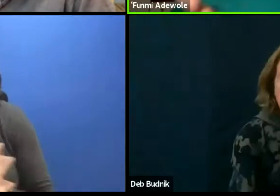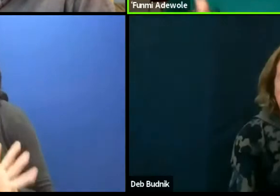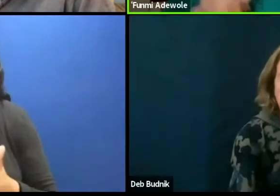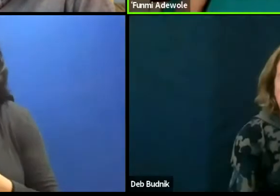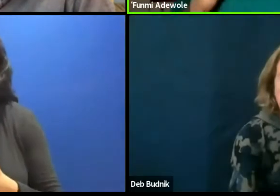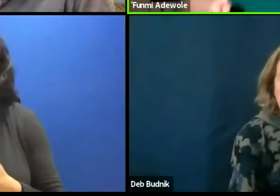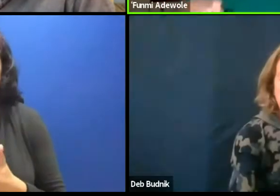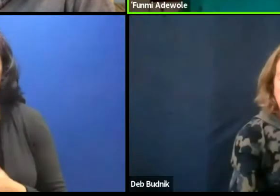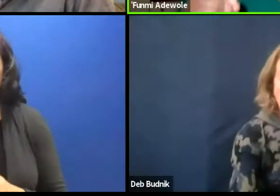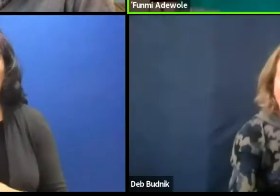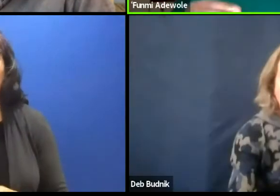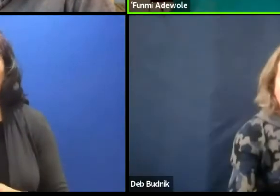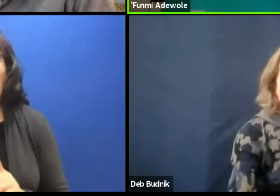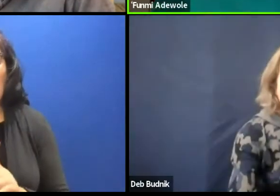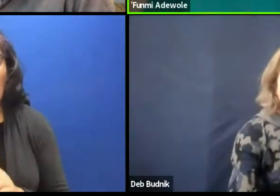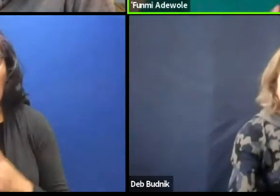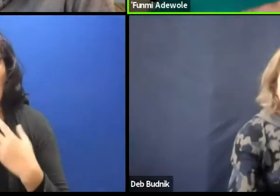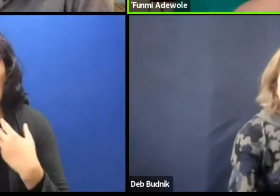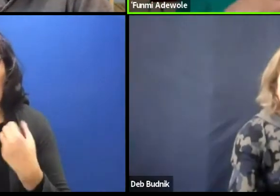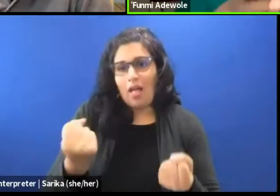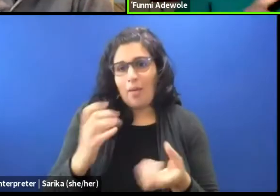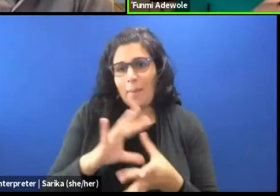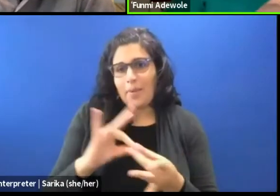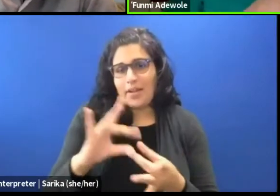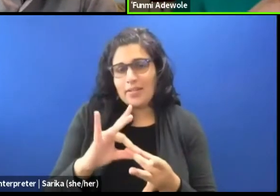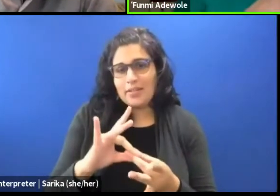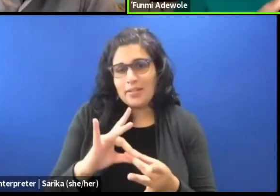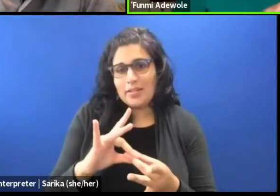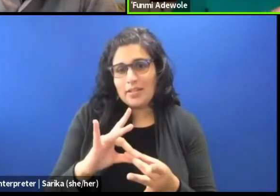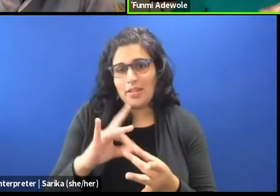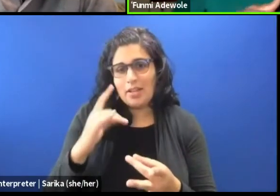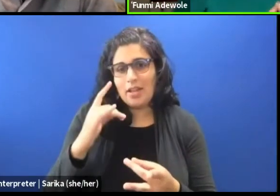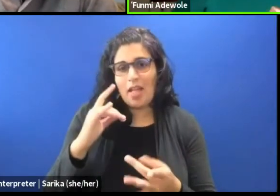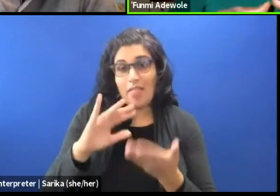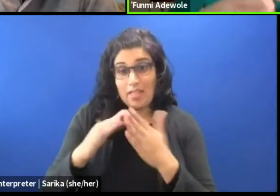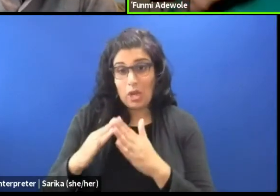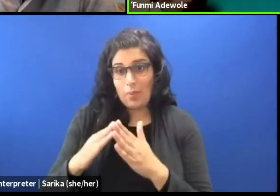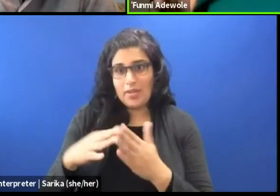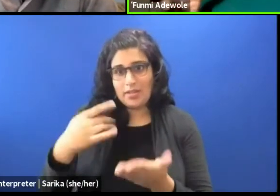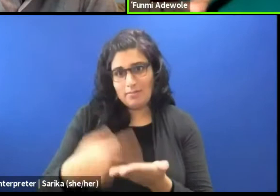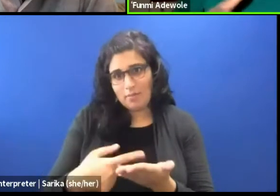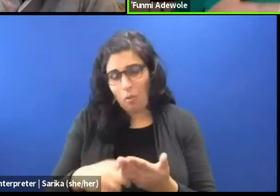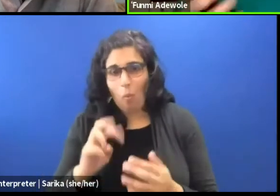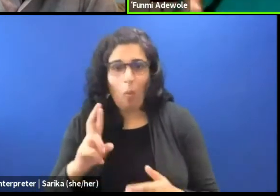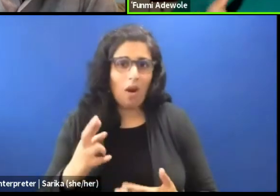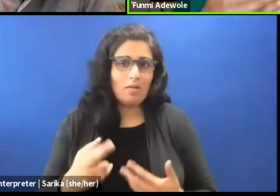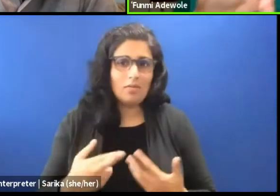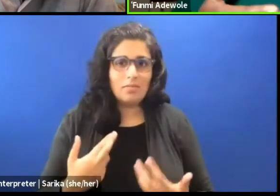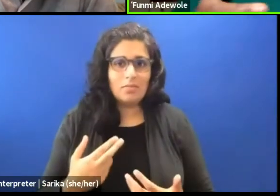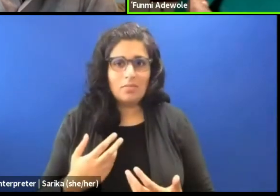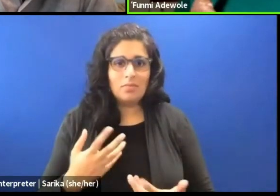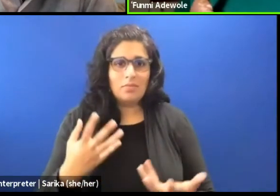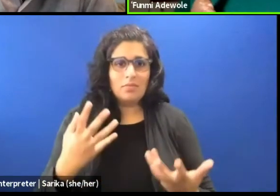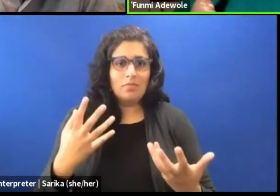about the health message that the community is talking about or we want to introduce